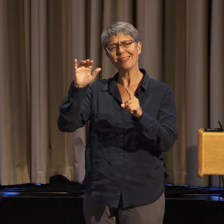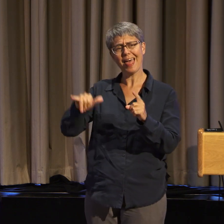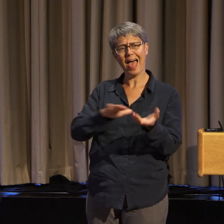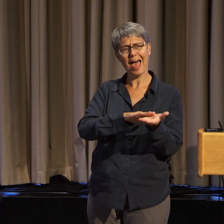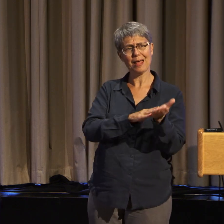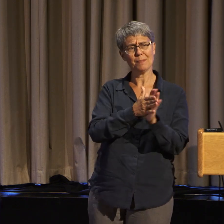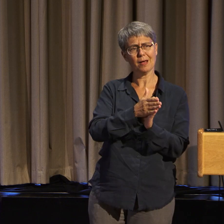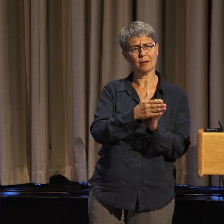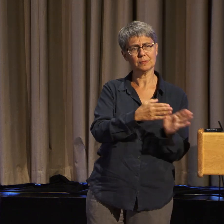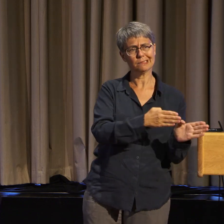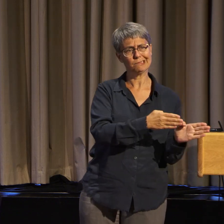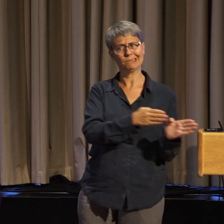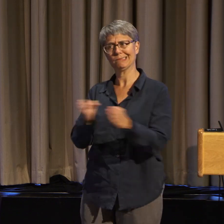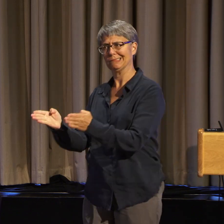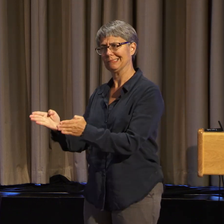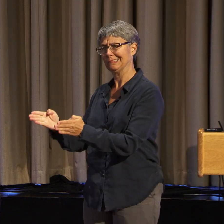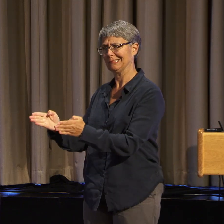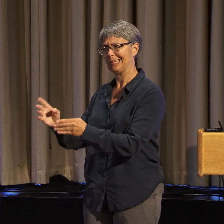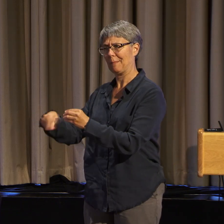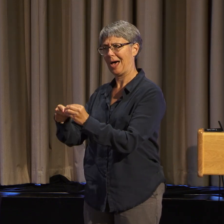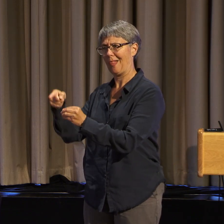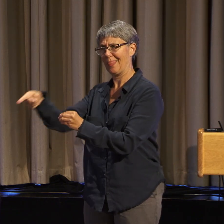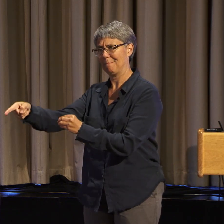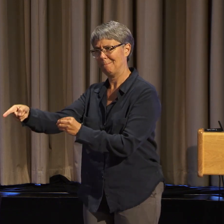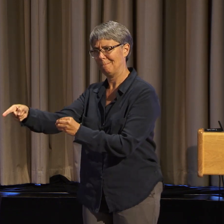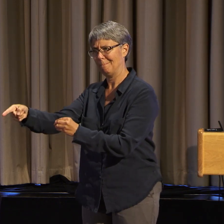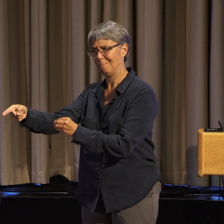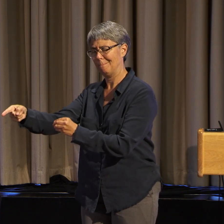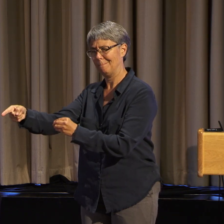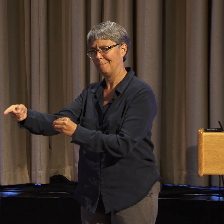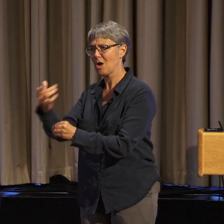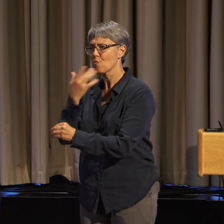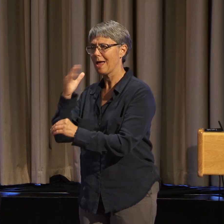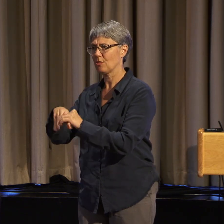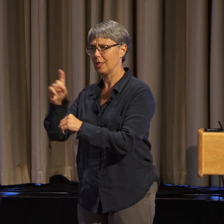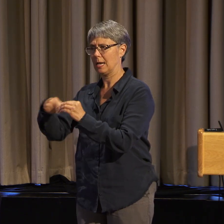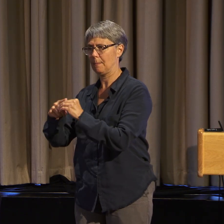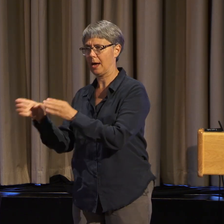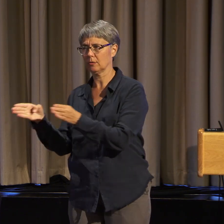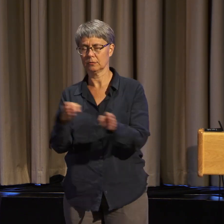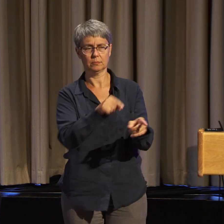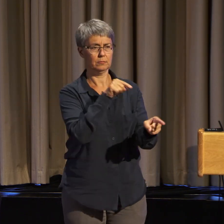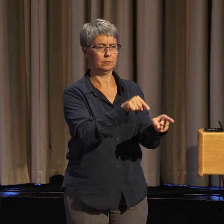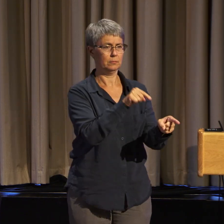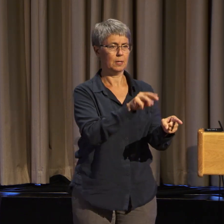on the shooting of black folks, often